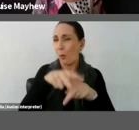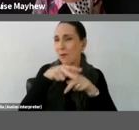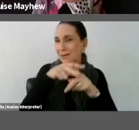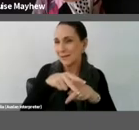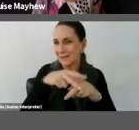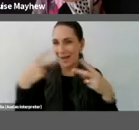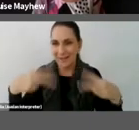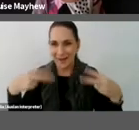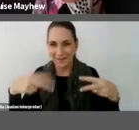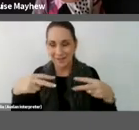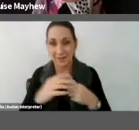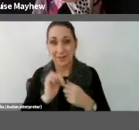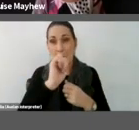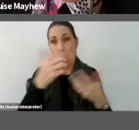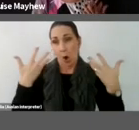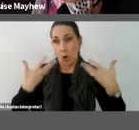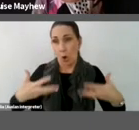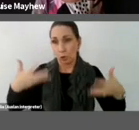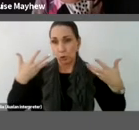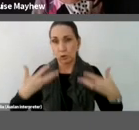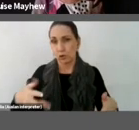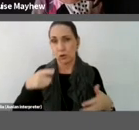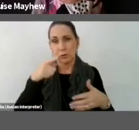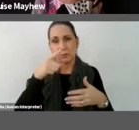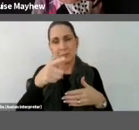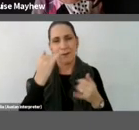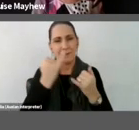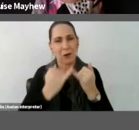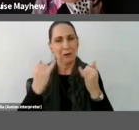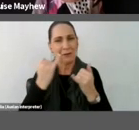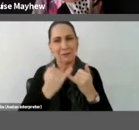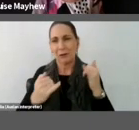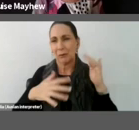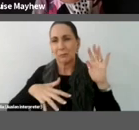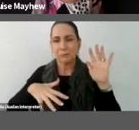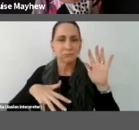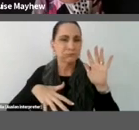The costumes in this work are both highly sophisticated and wonderfully childlike.